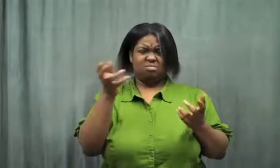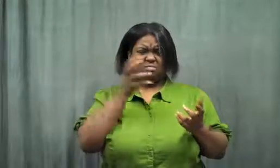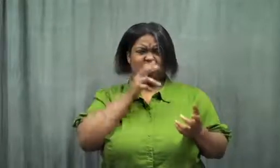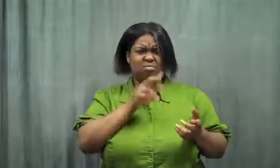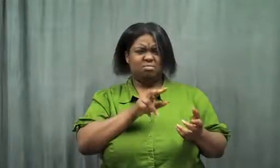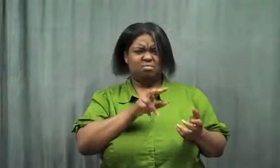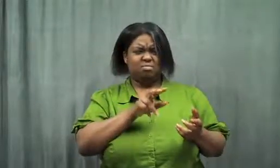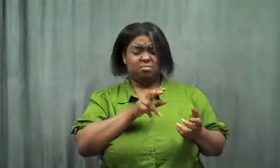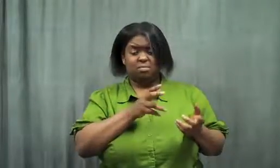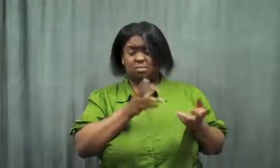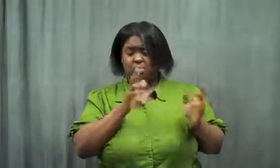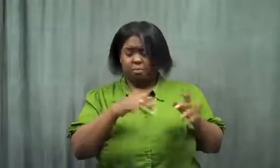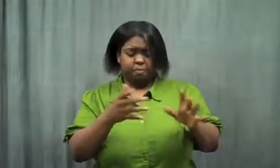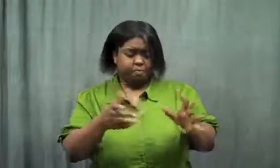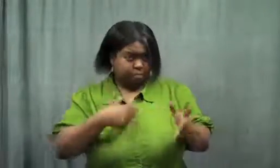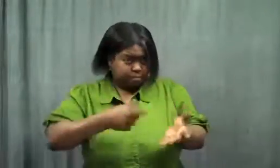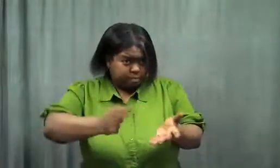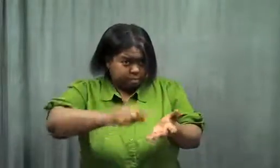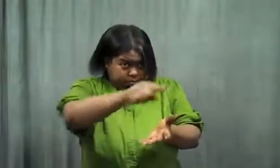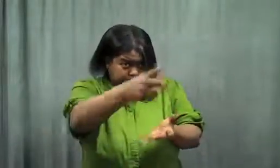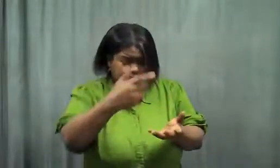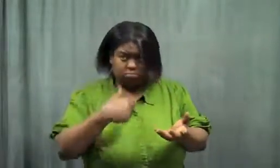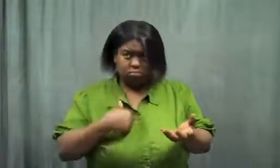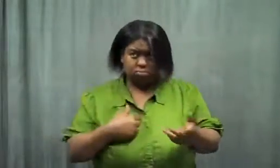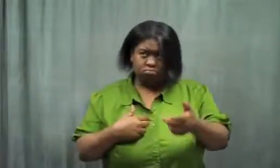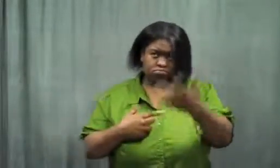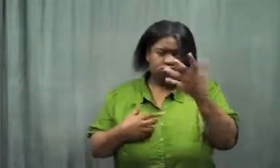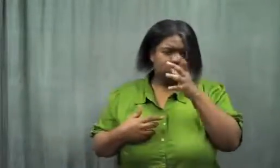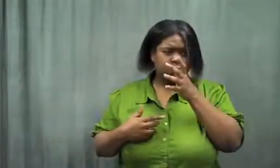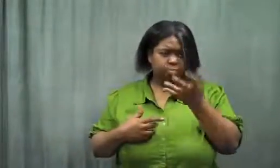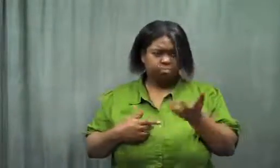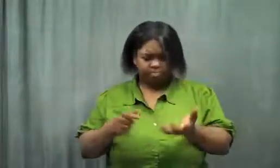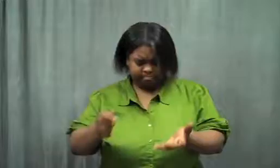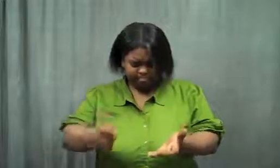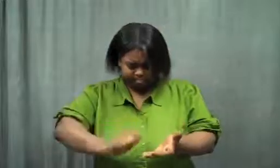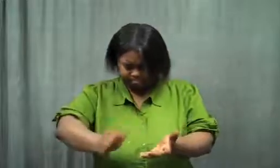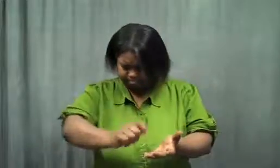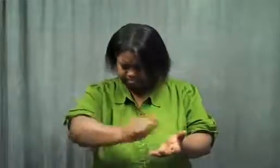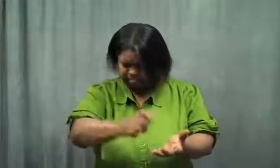She said, "You want some?" I said yes, so she put some on a plate for me.